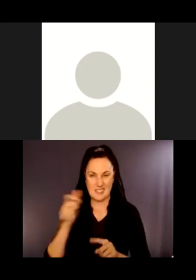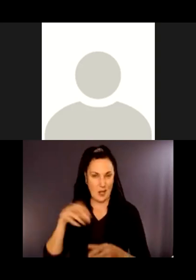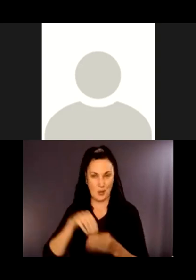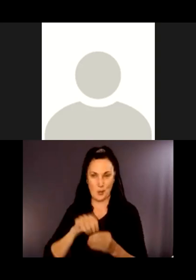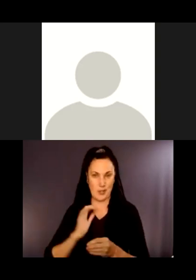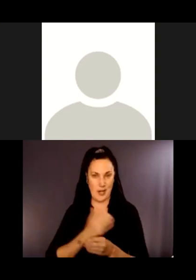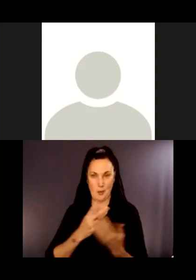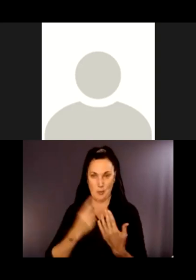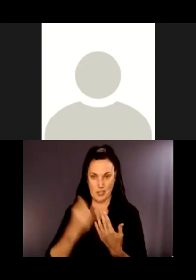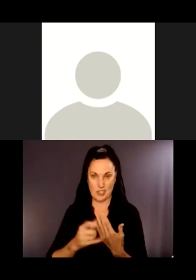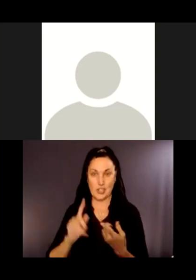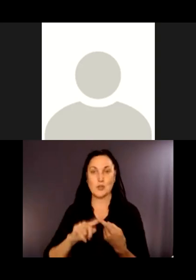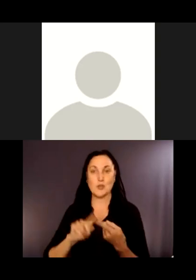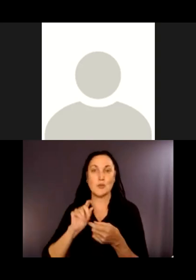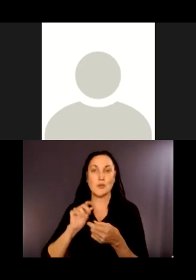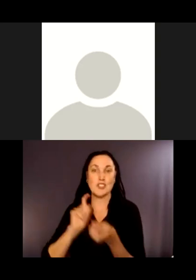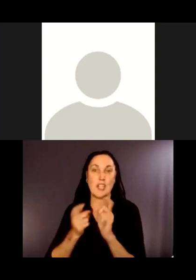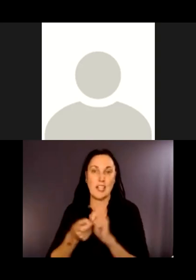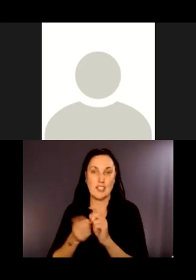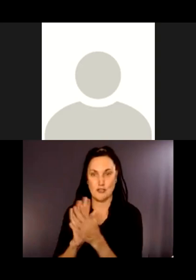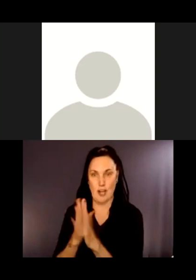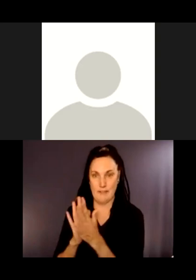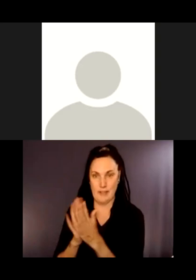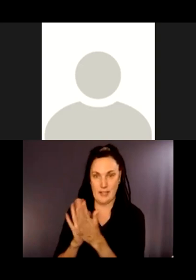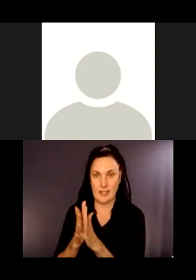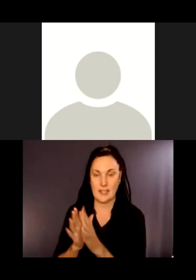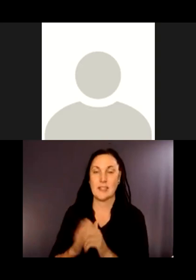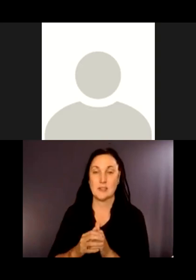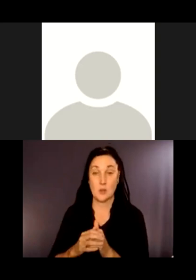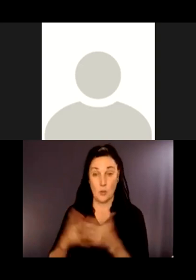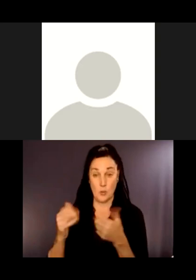traffic change. There's a lot that goes into making a traffic change in the area.